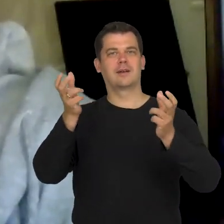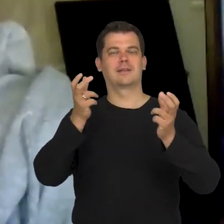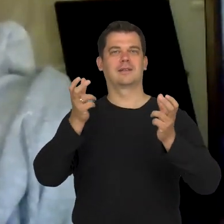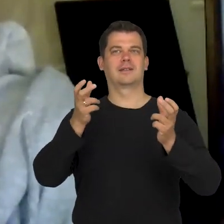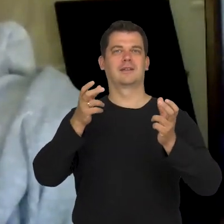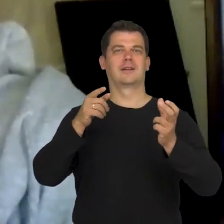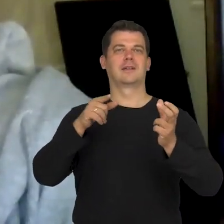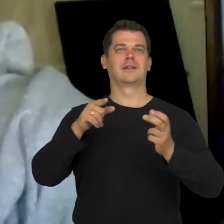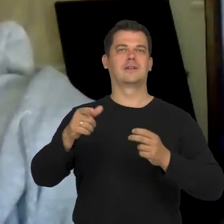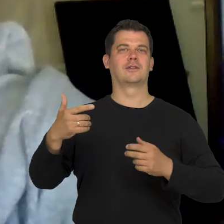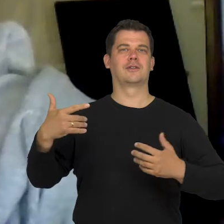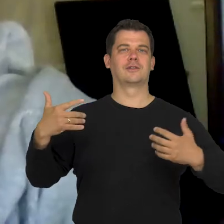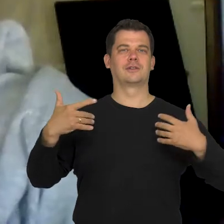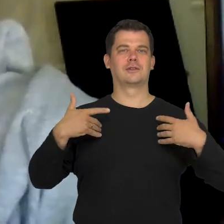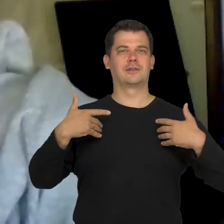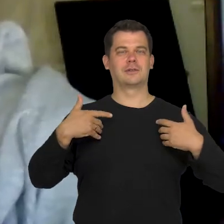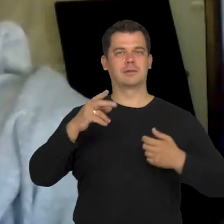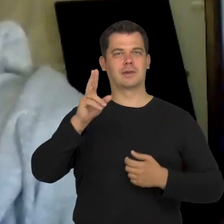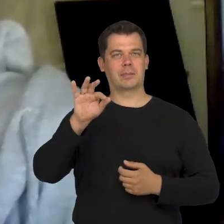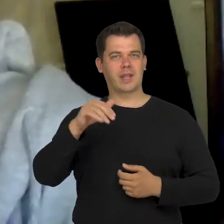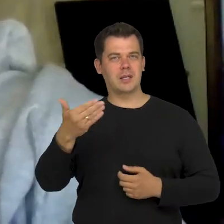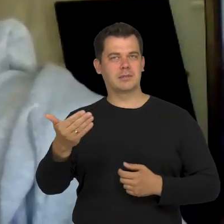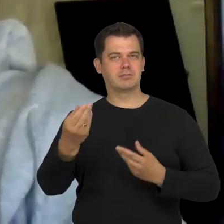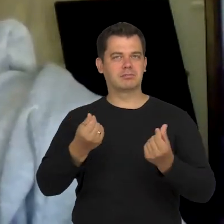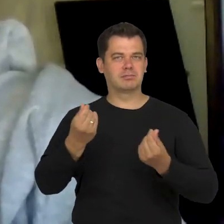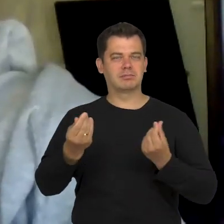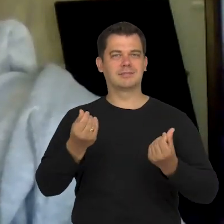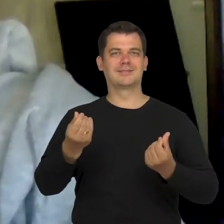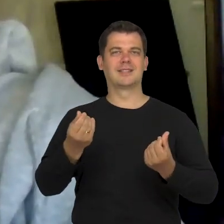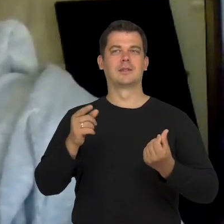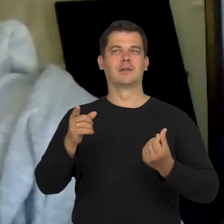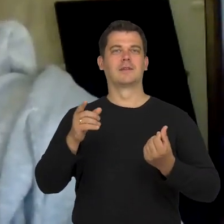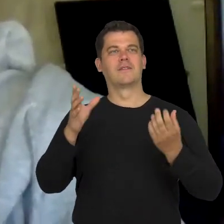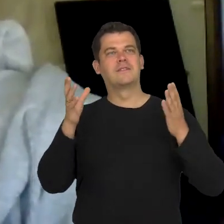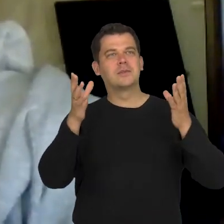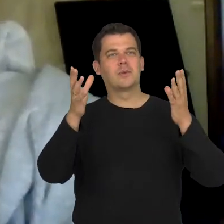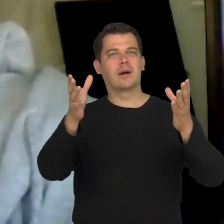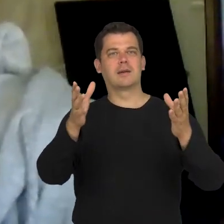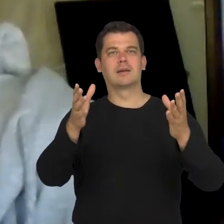the context of capitalism free market etc.